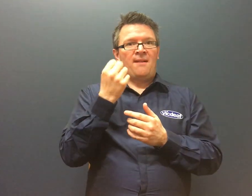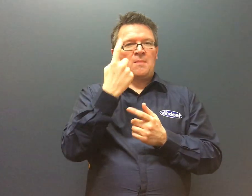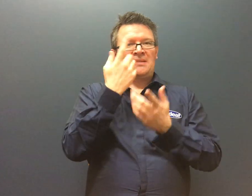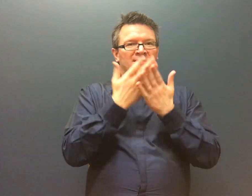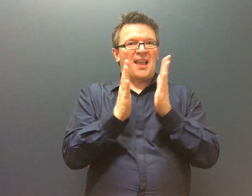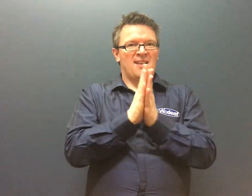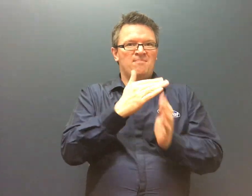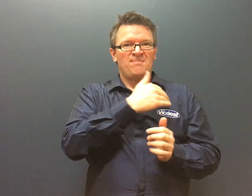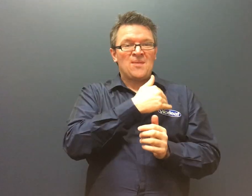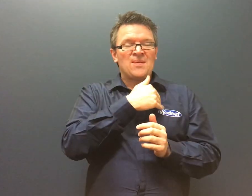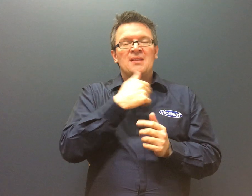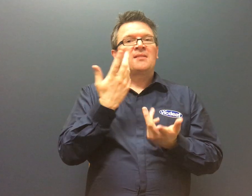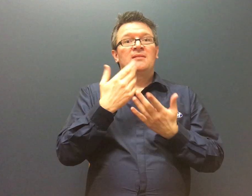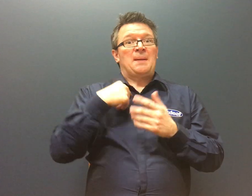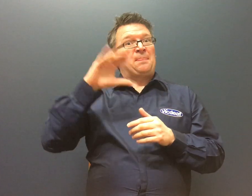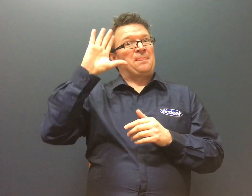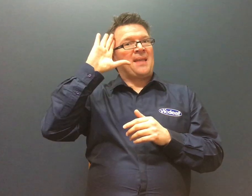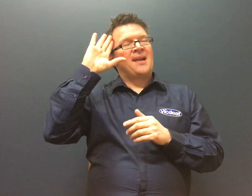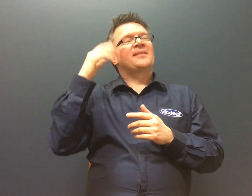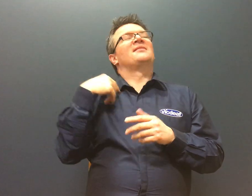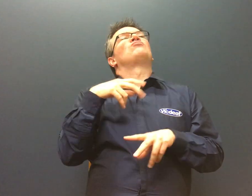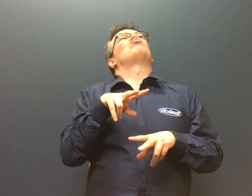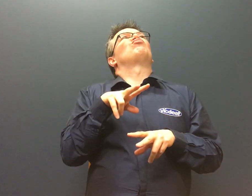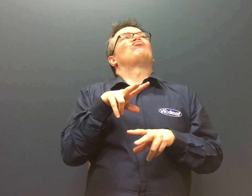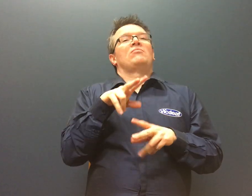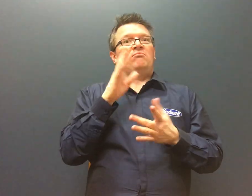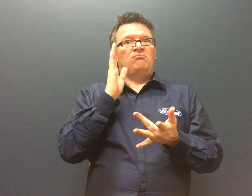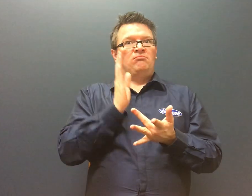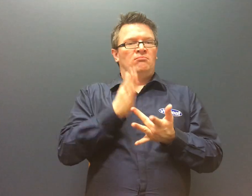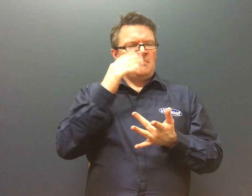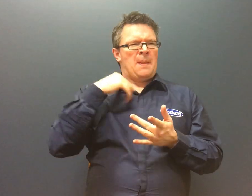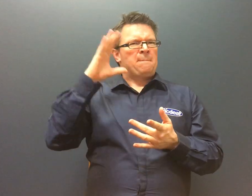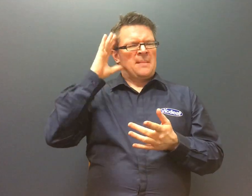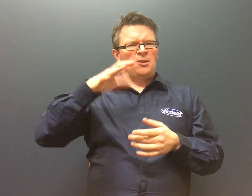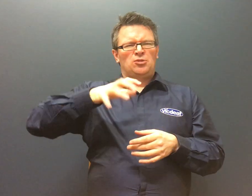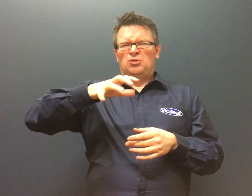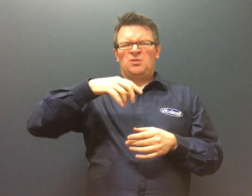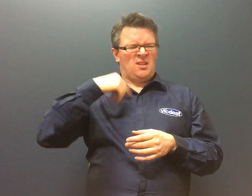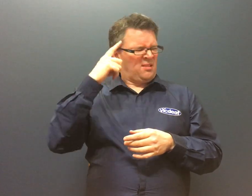Recently on a Sunday morning, I was in my bed and I felt the vibrating bed shaker.